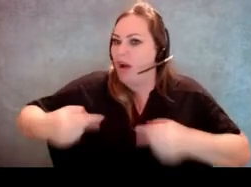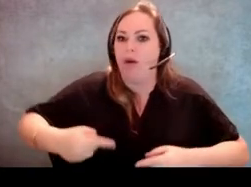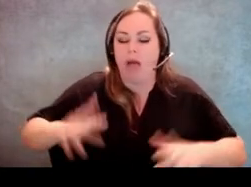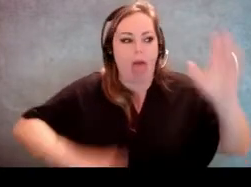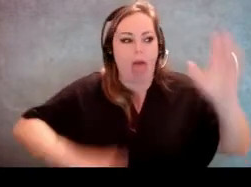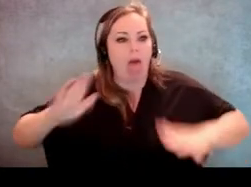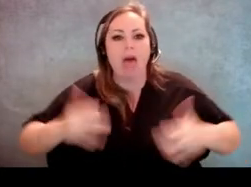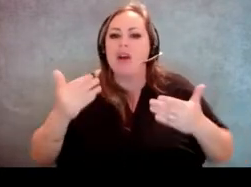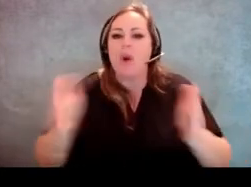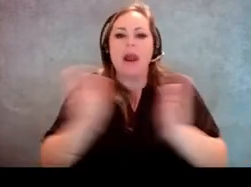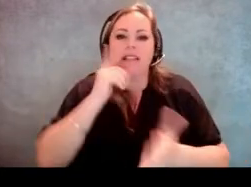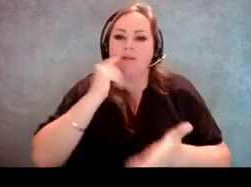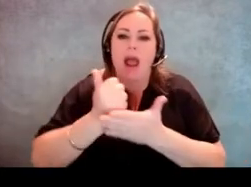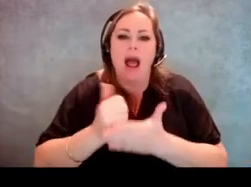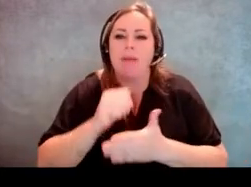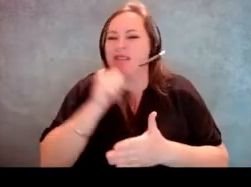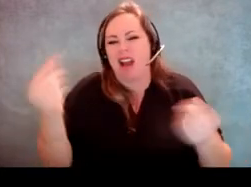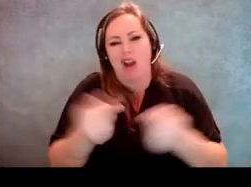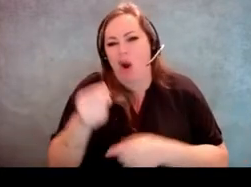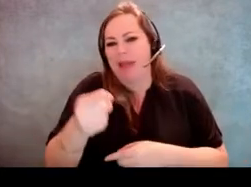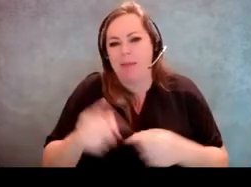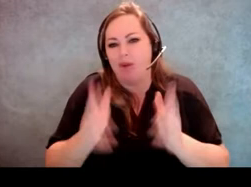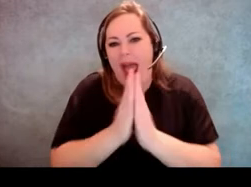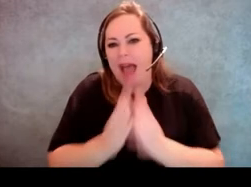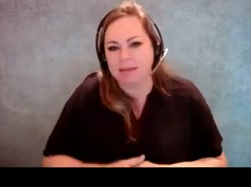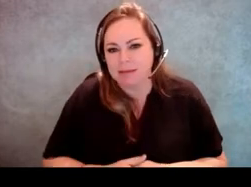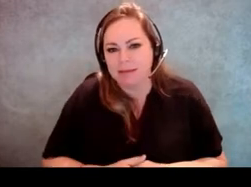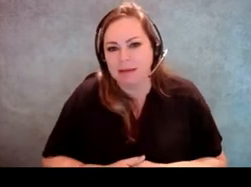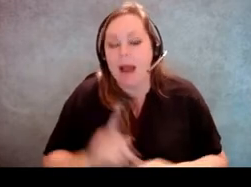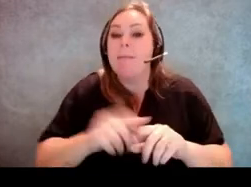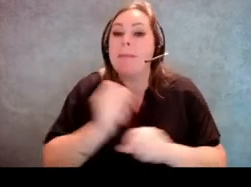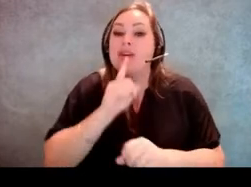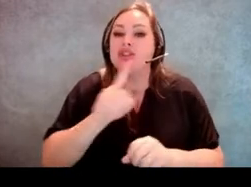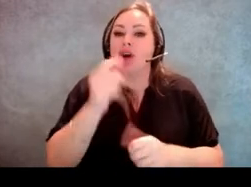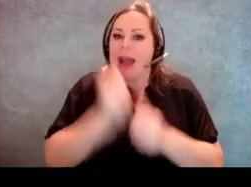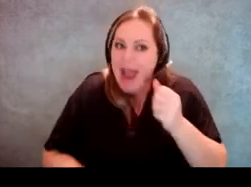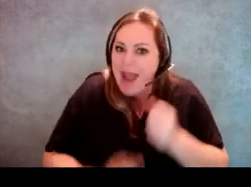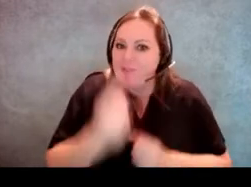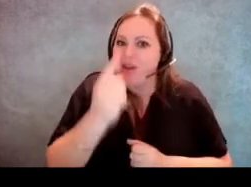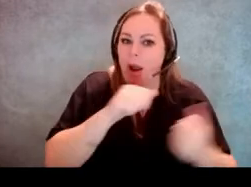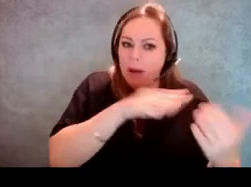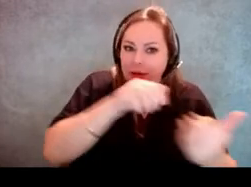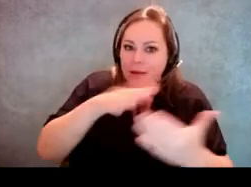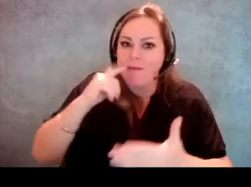just go ahead and ask them, there's no harm in that. Just make sure you're doing it for everyone and not just because someone looks like